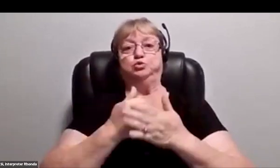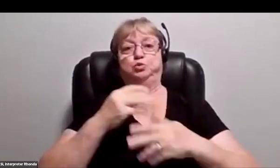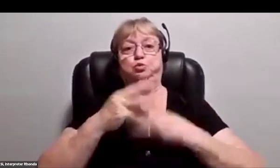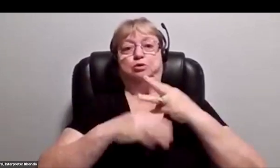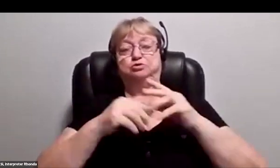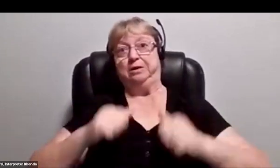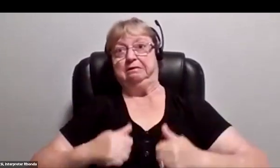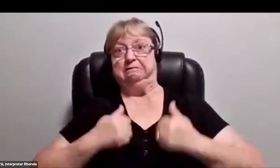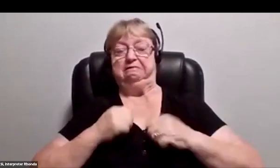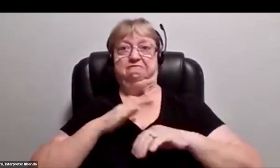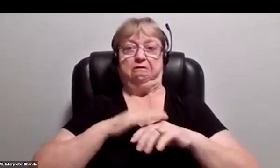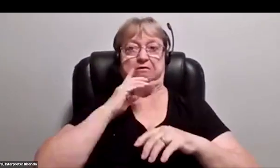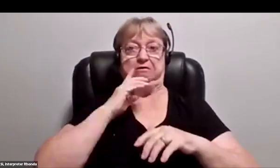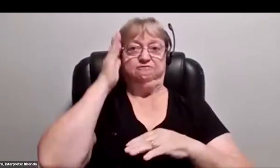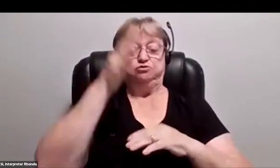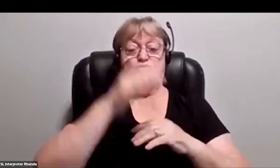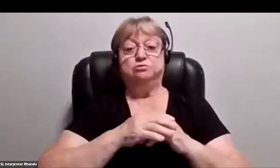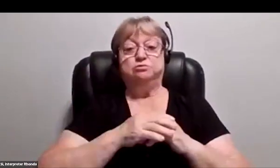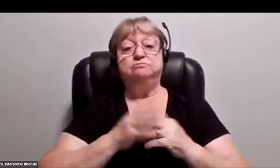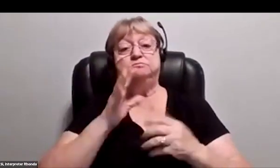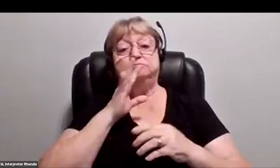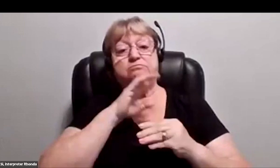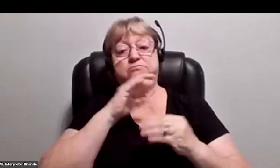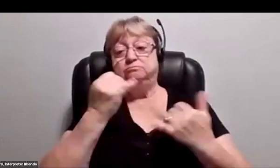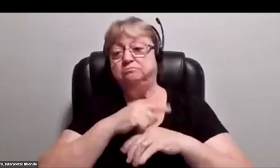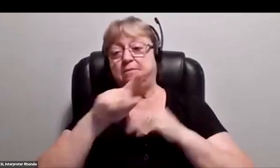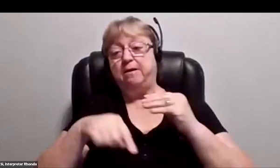What I wanted to talk to you about today